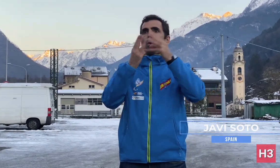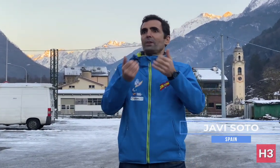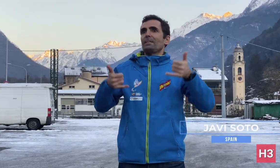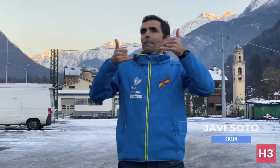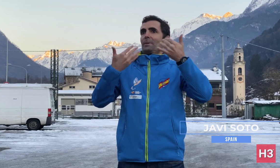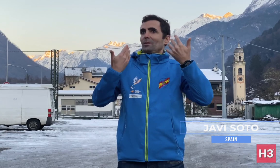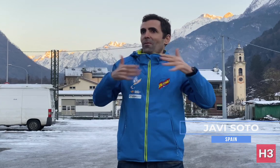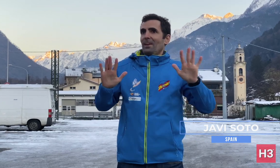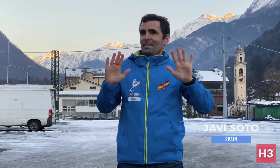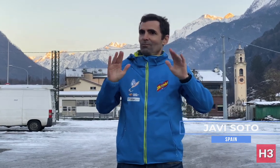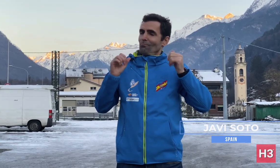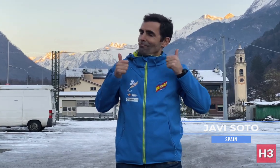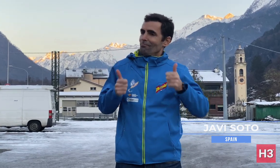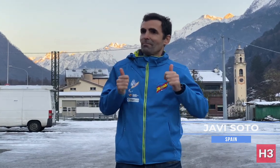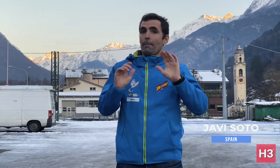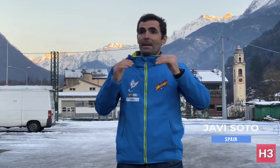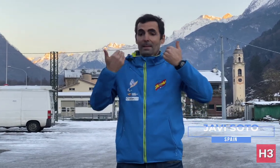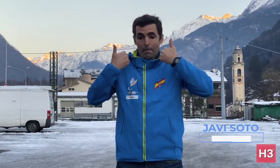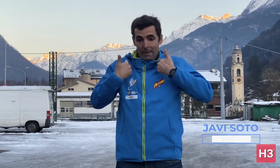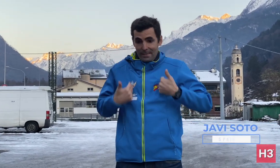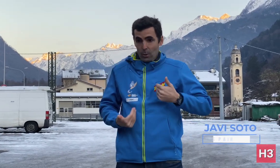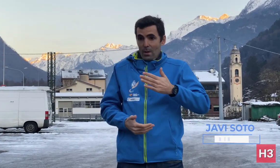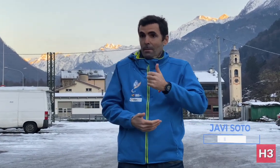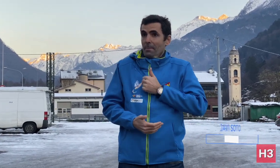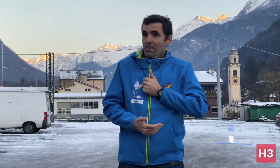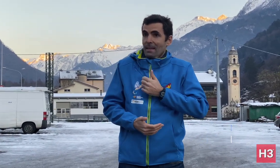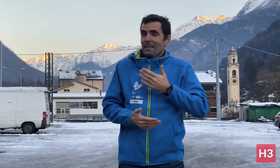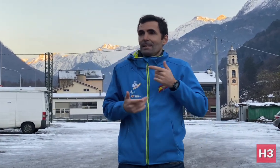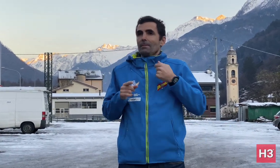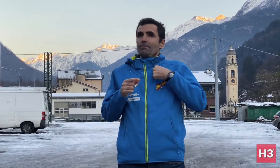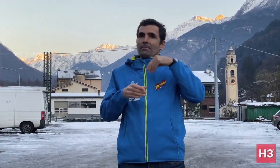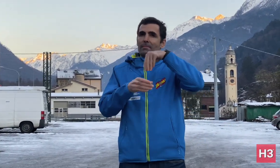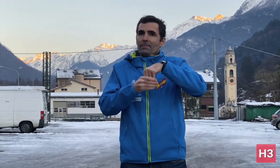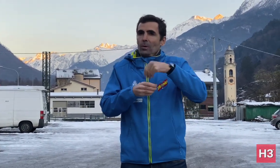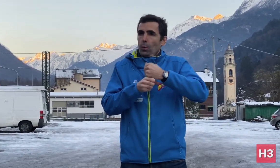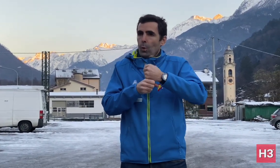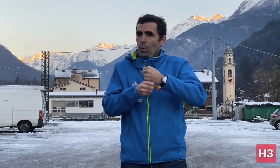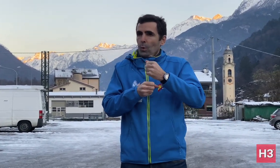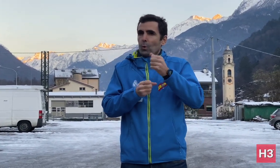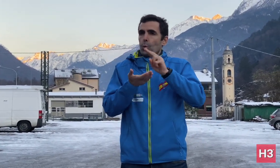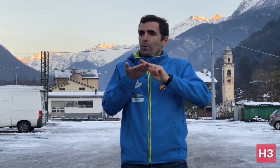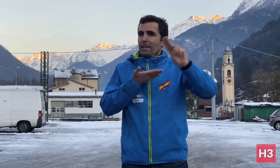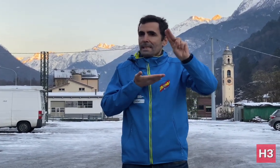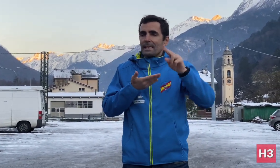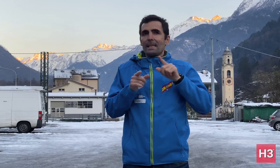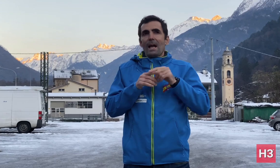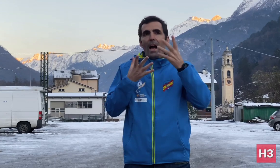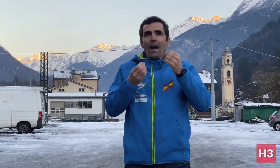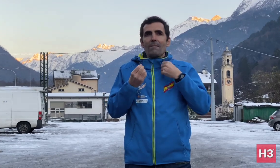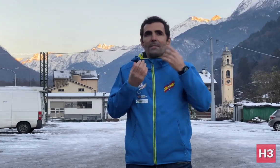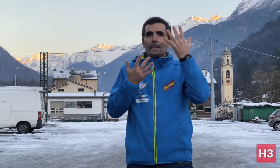World Cup. However, in my view, as a university academic, I've been wondering